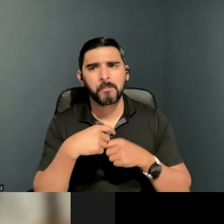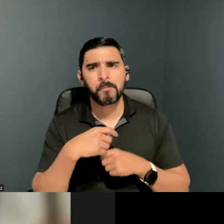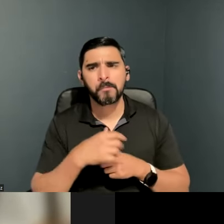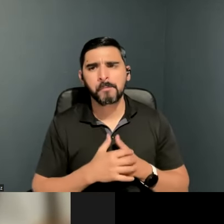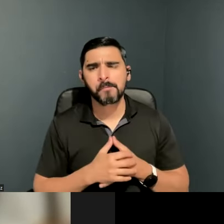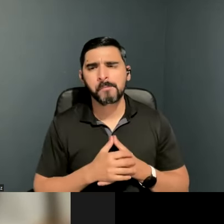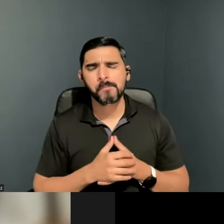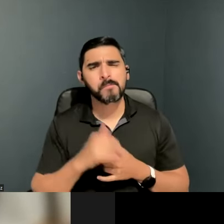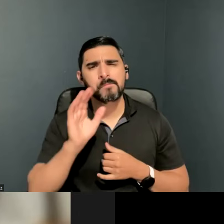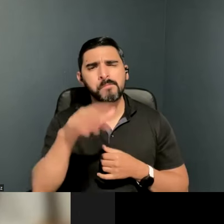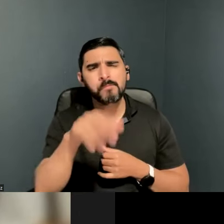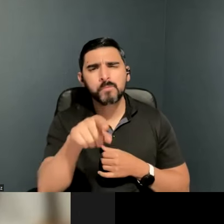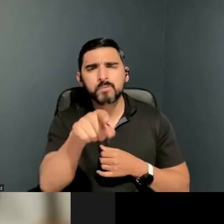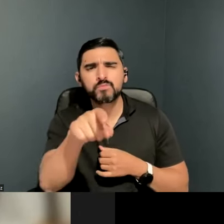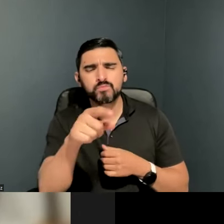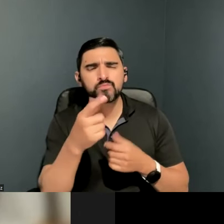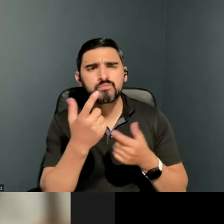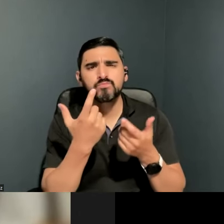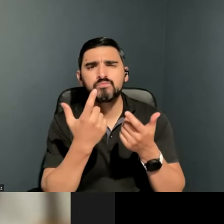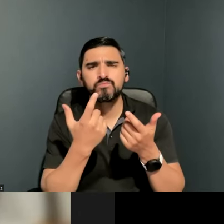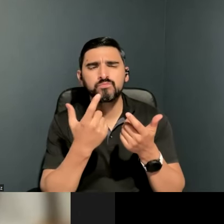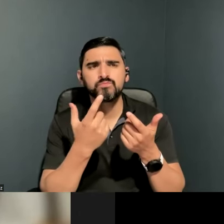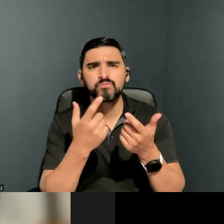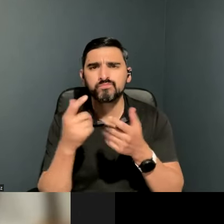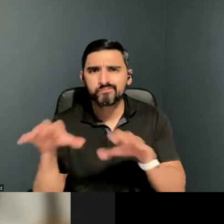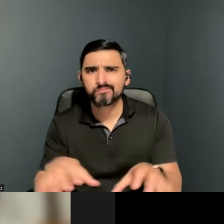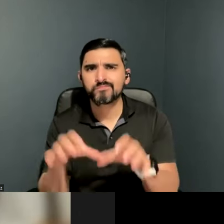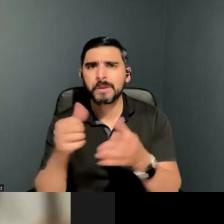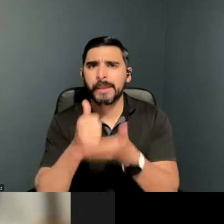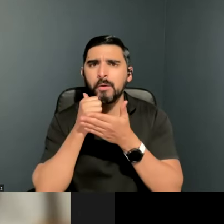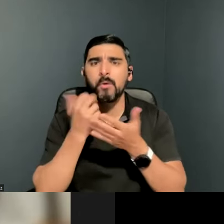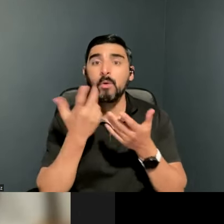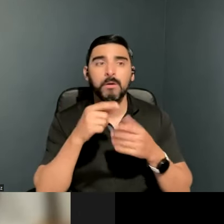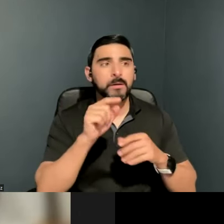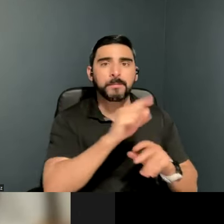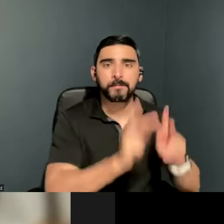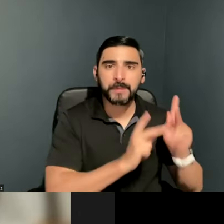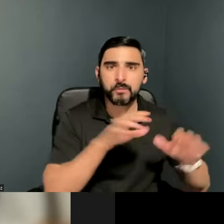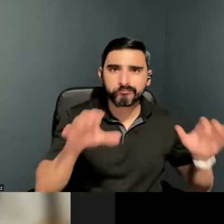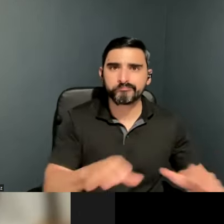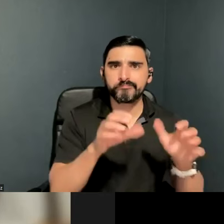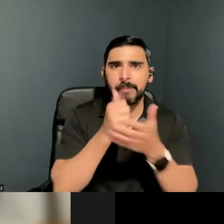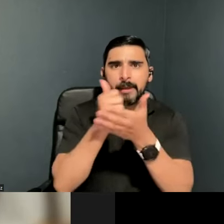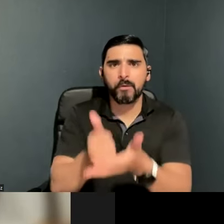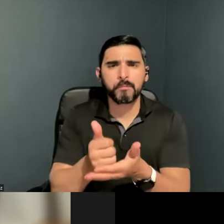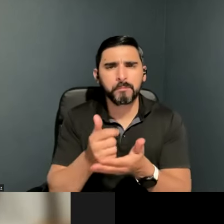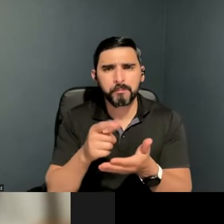you do or people have done that have helped you with some of these experiences that you’ve had?